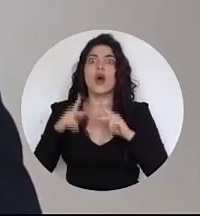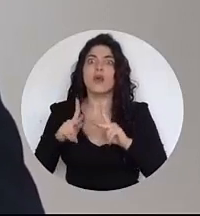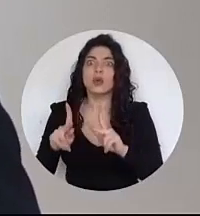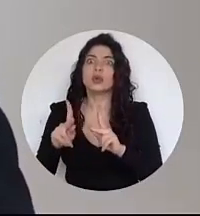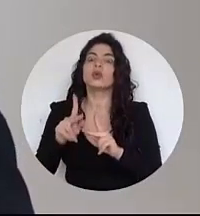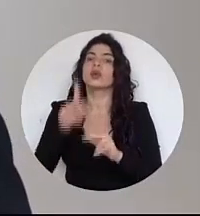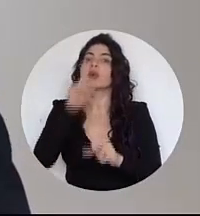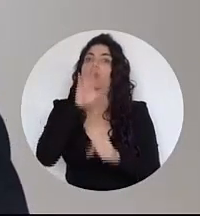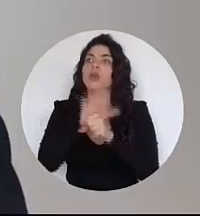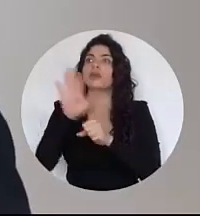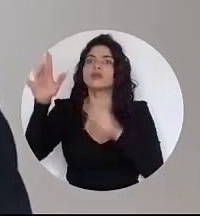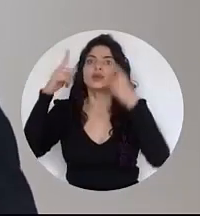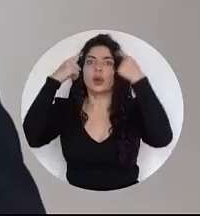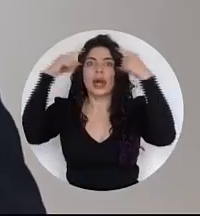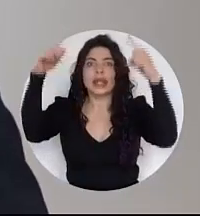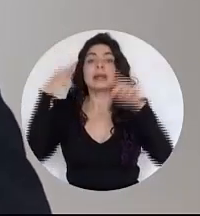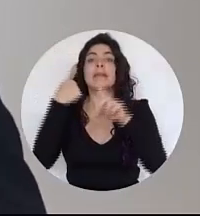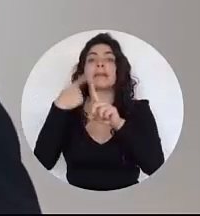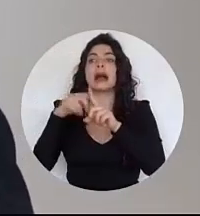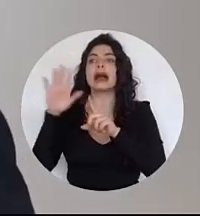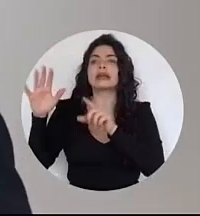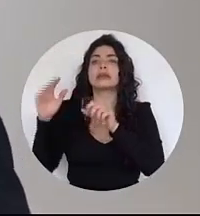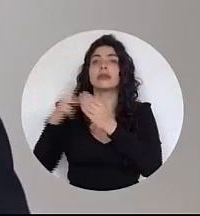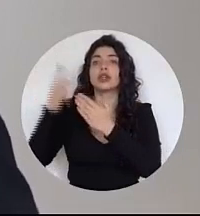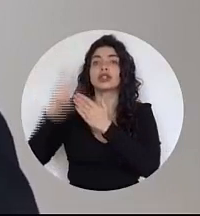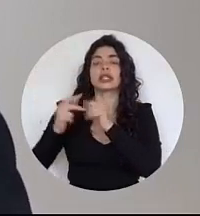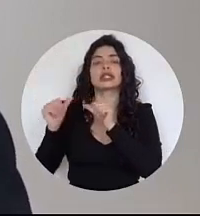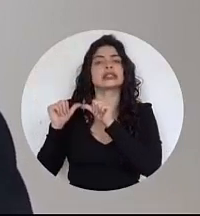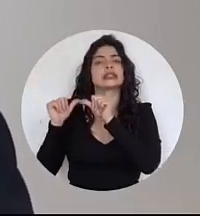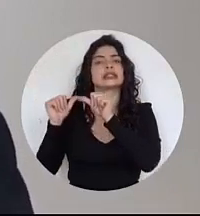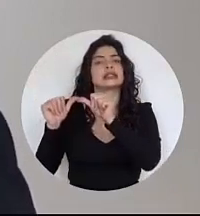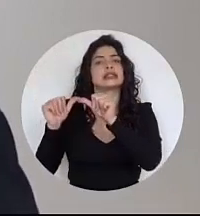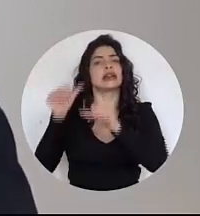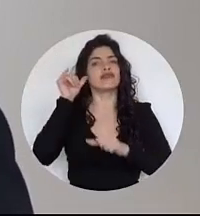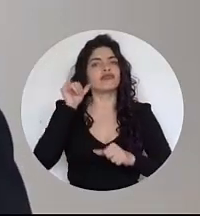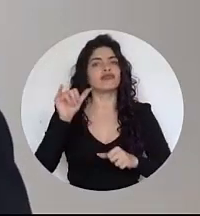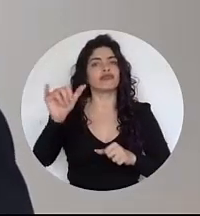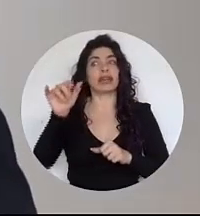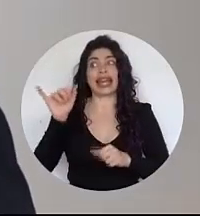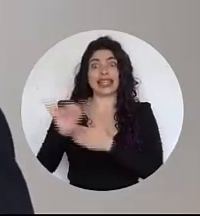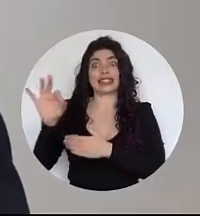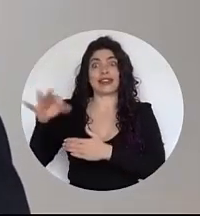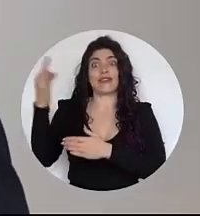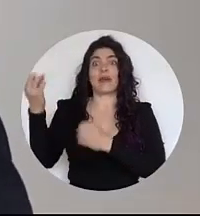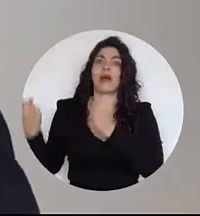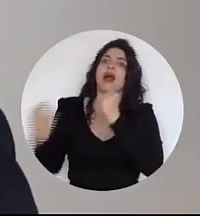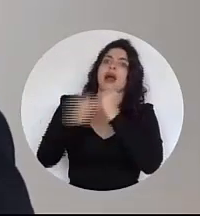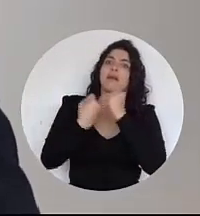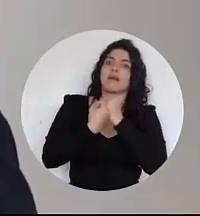guarantee your success and the sustainability of your project and thereby contribute to the improvement